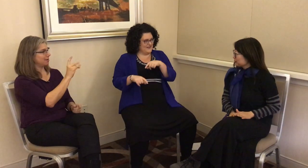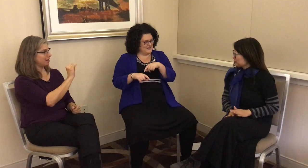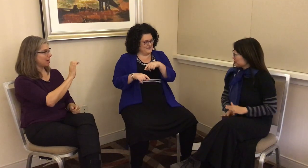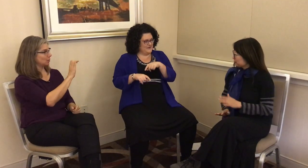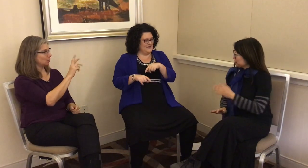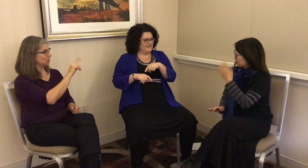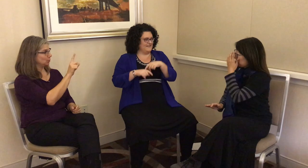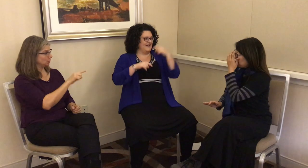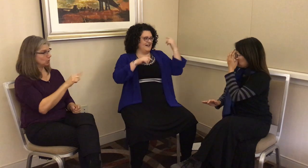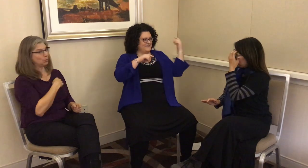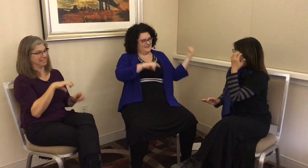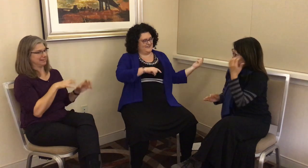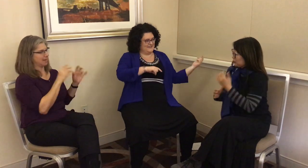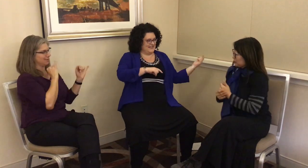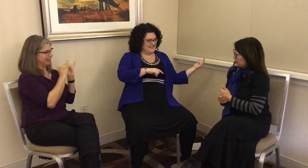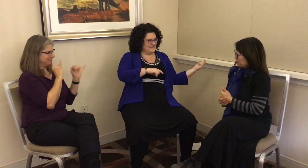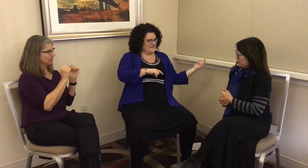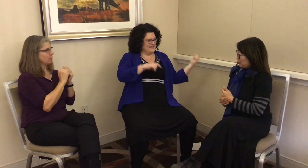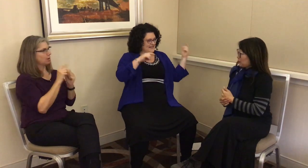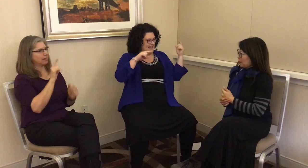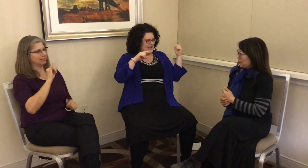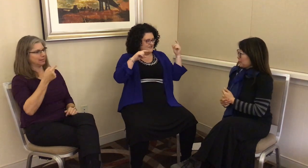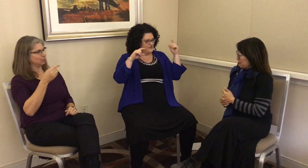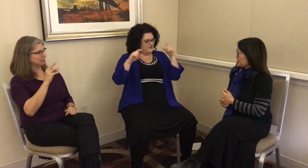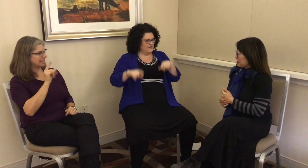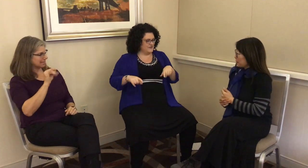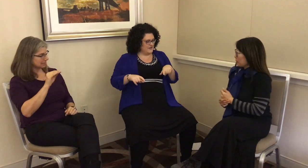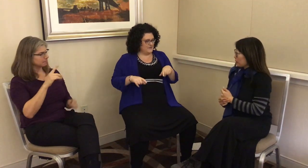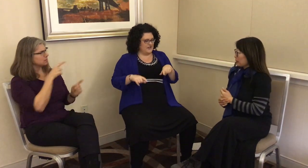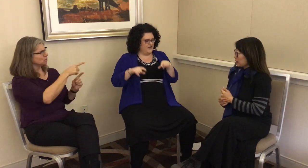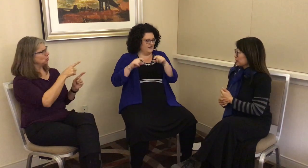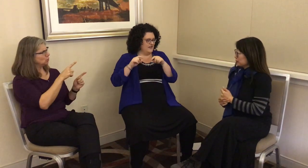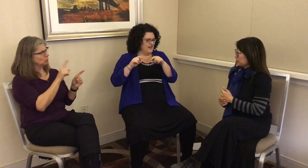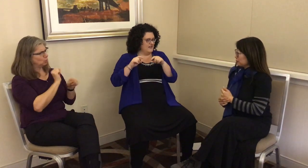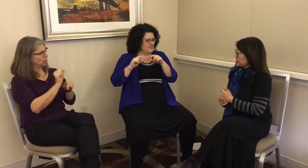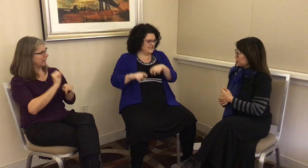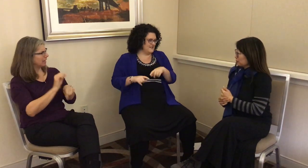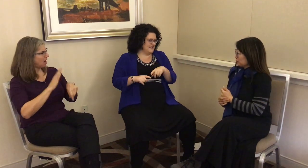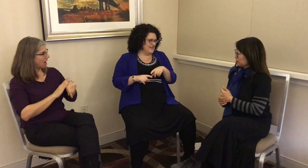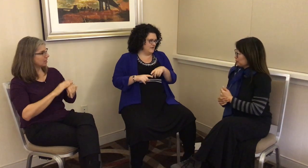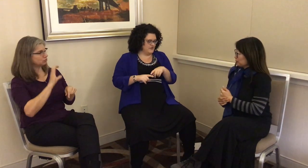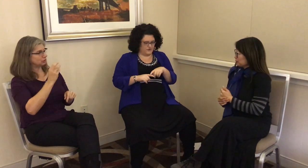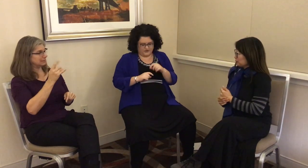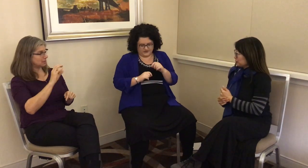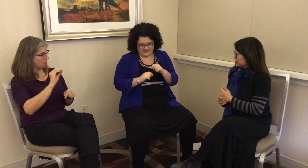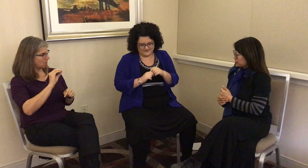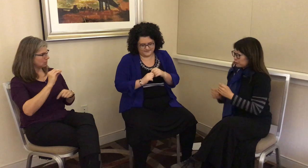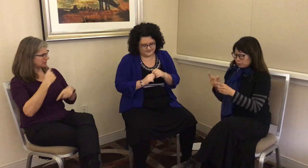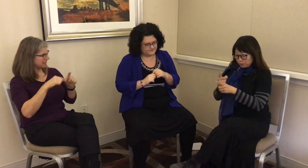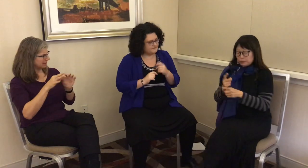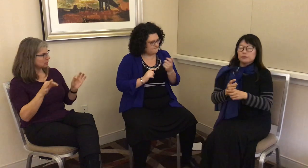interview with for Lingthusiasm. And you also started working on Chatino Sign Language or